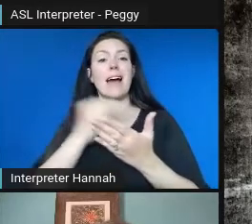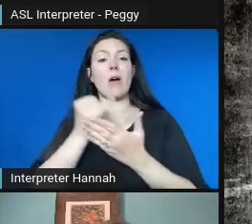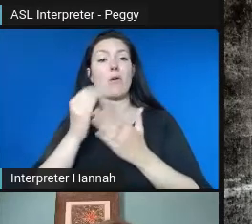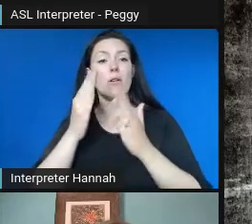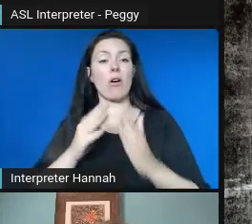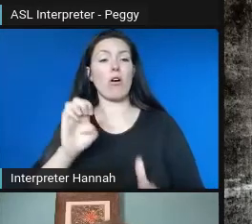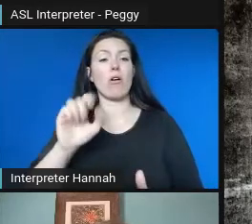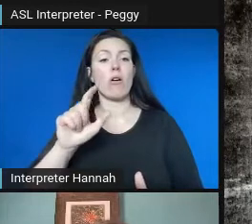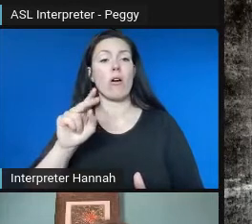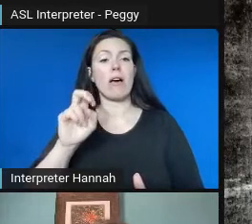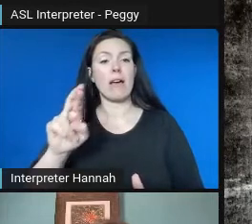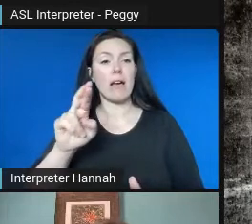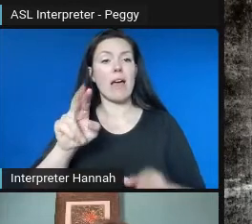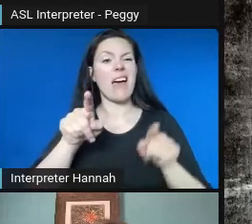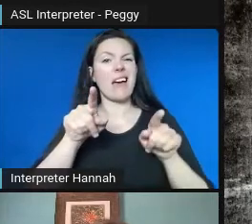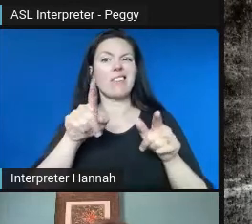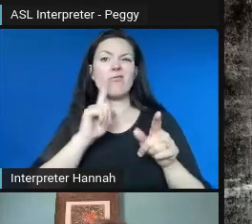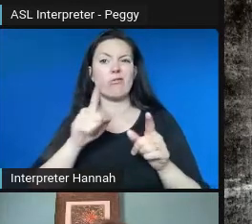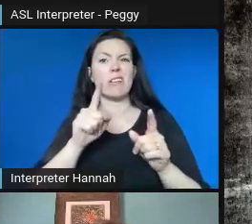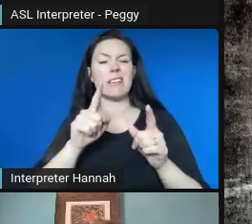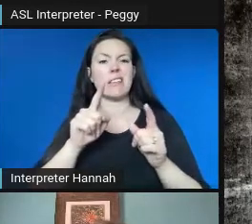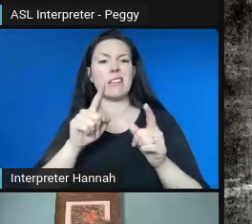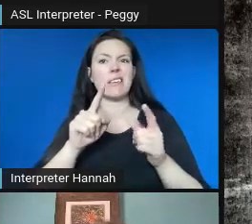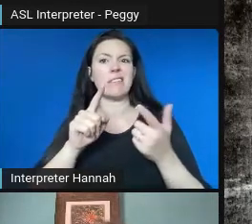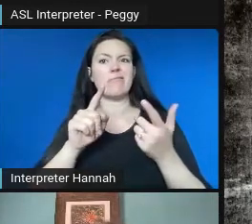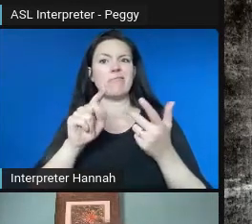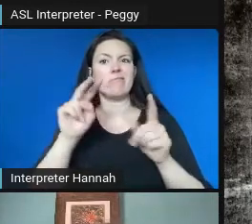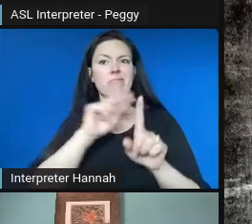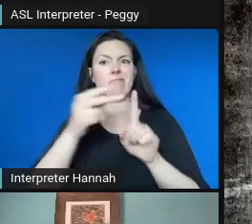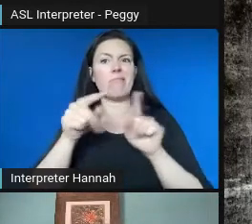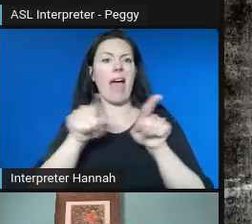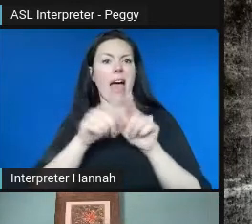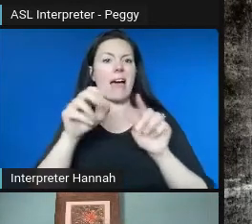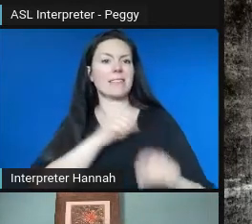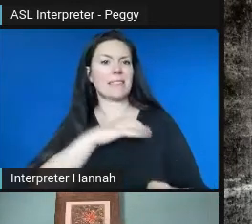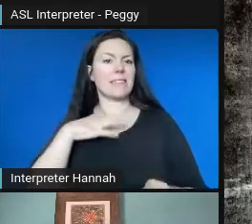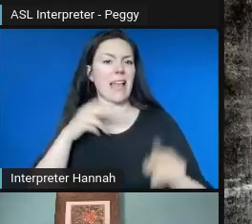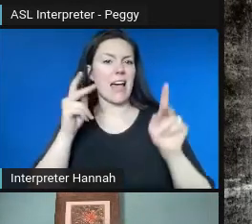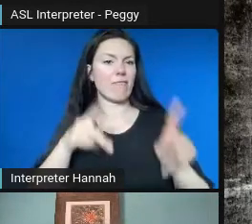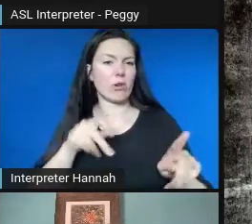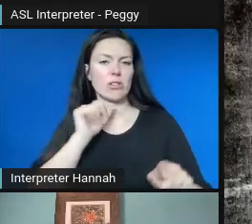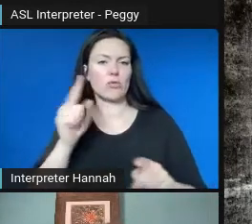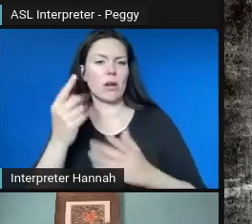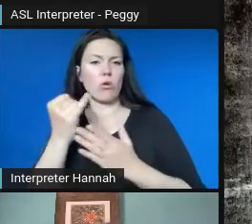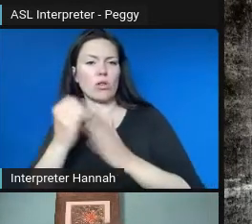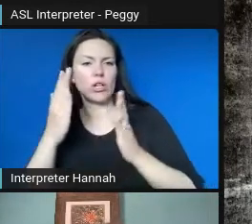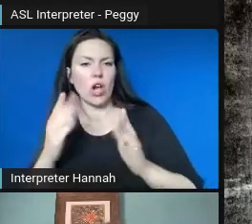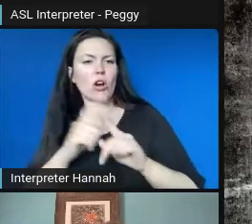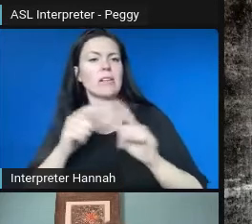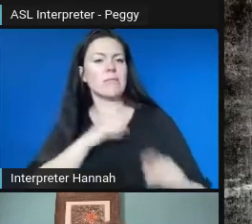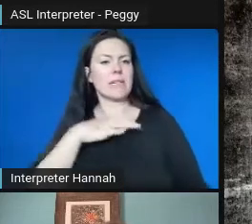like an adjunct staff person. So we felt like she was part of not just our project